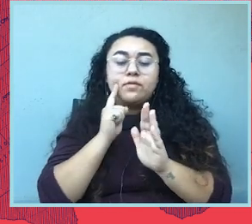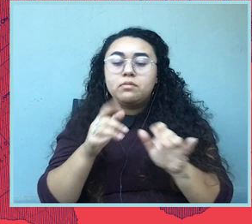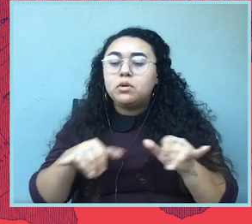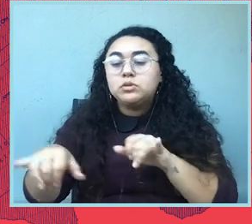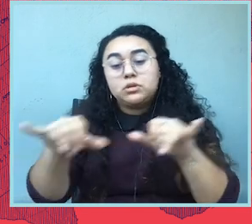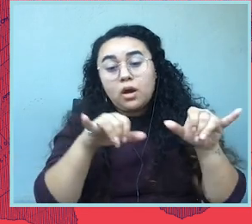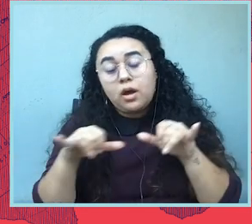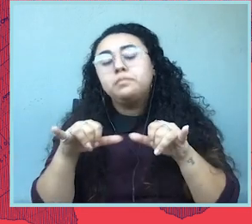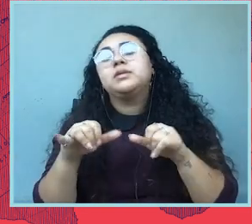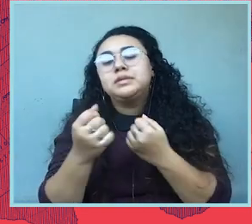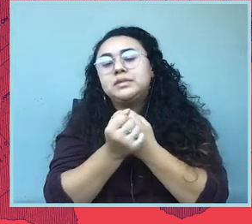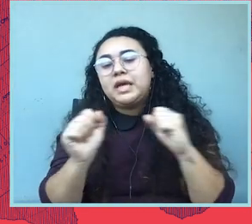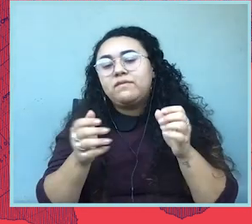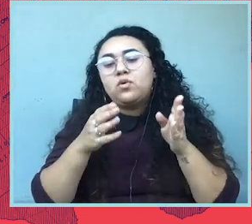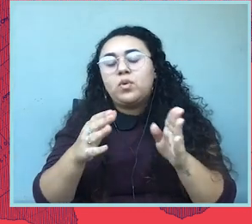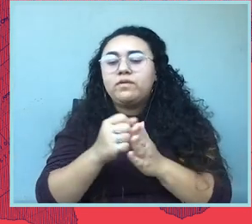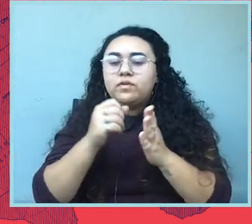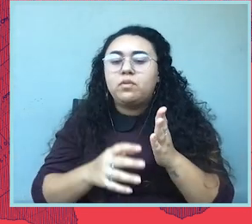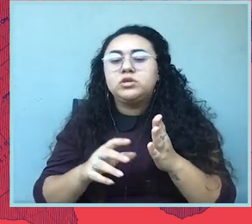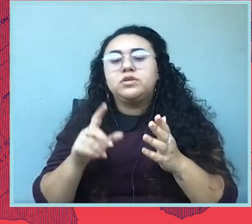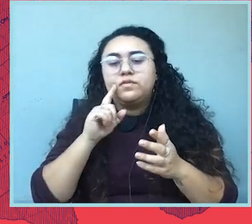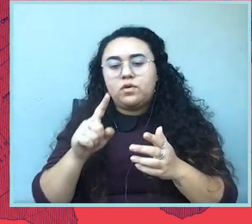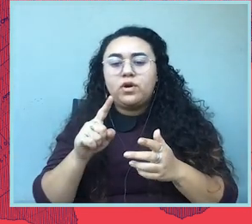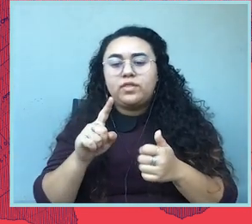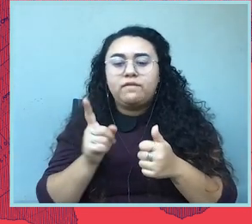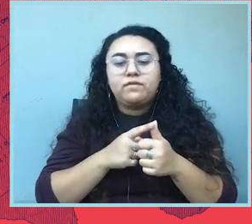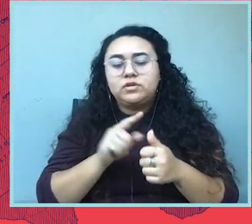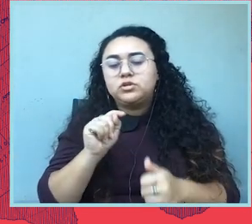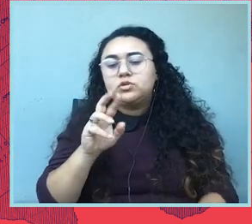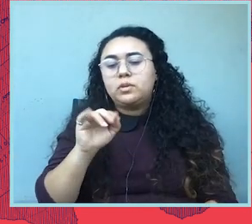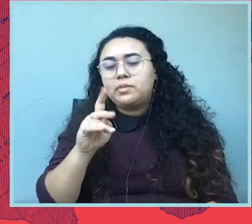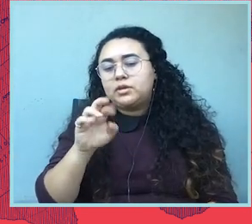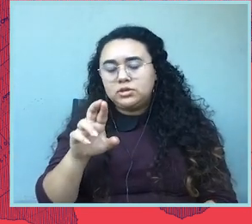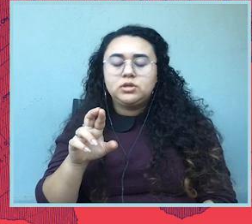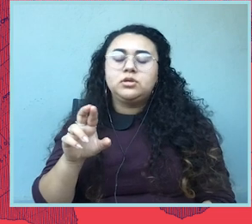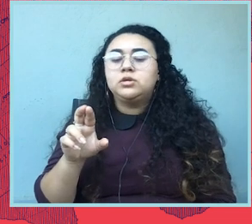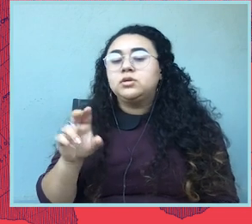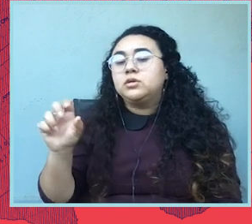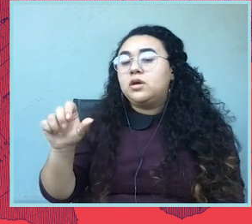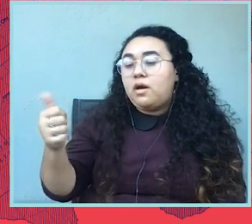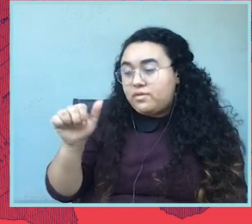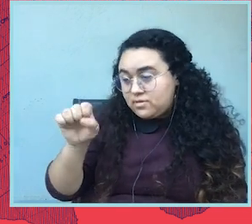The other case will be argued on December 1st by another friend and colleague from the Center for Reproductive Rights, Julie Rikelman.